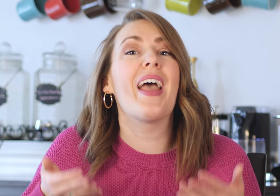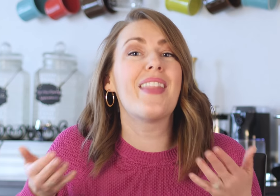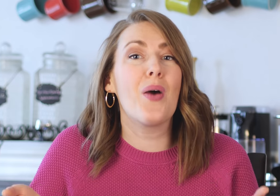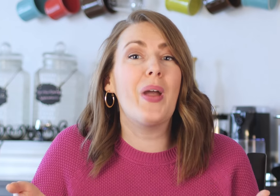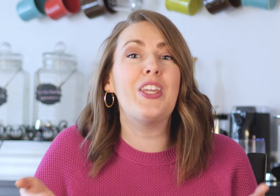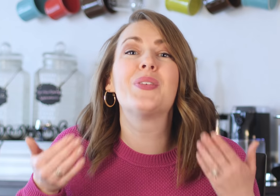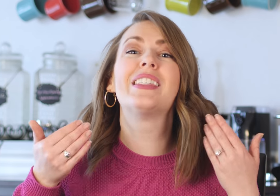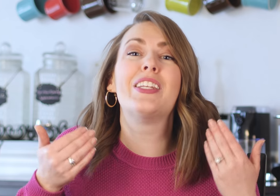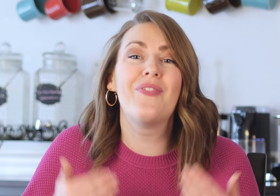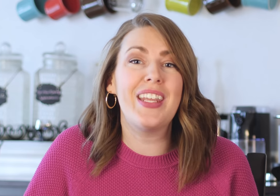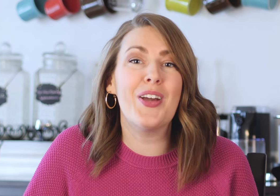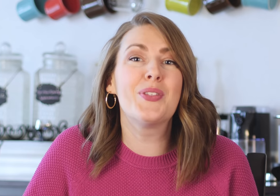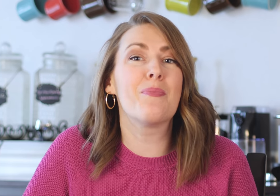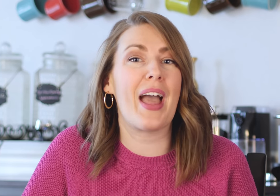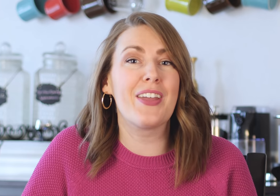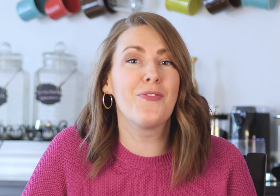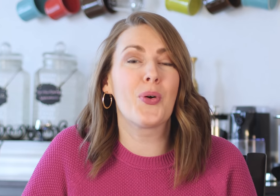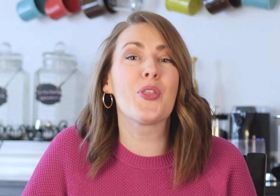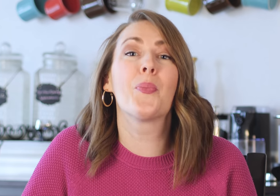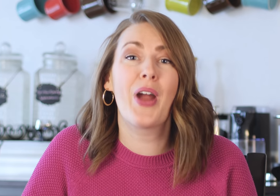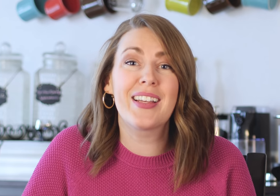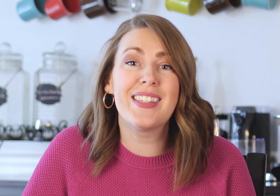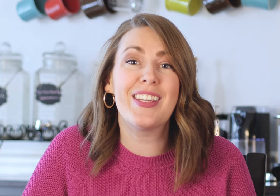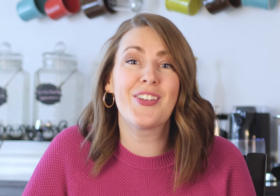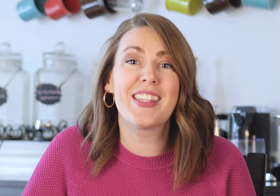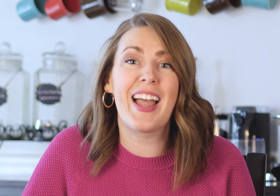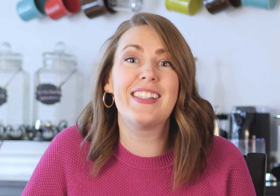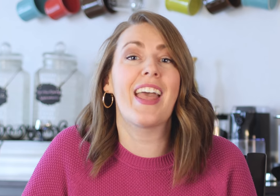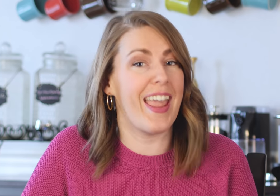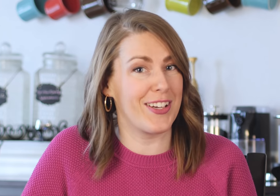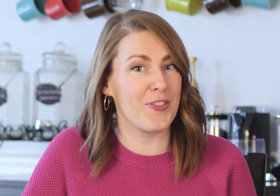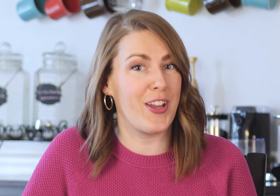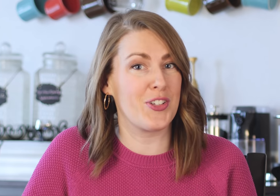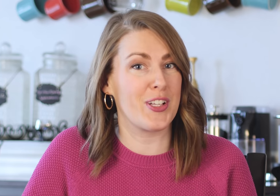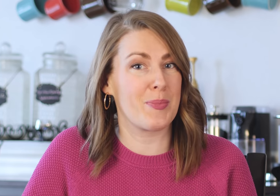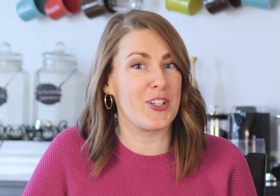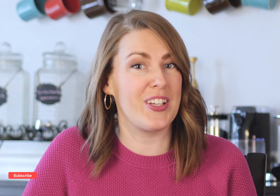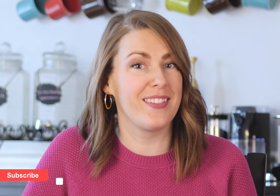and that way you can send videos back and forth practicing your signs and your facial expressions.